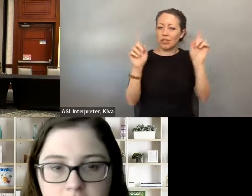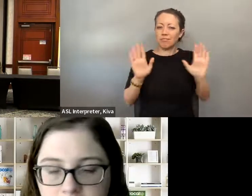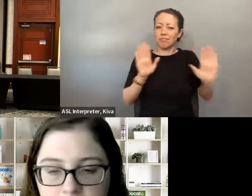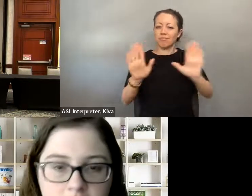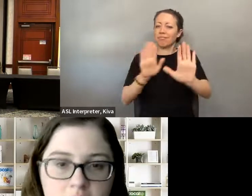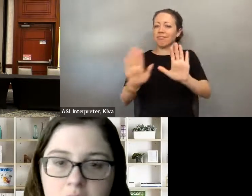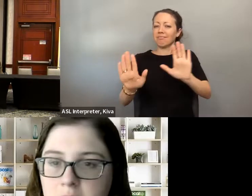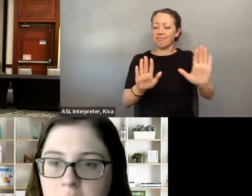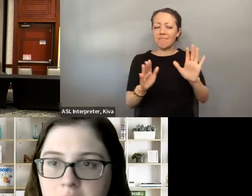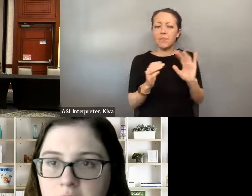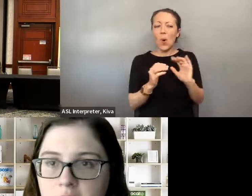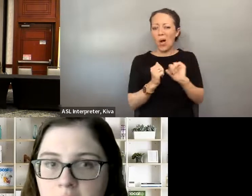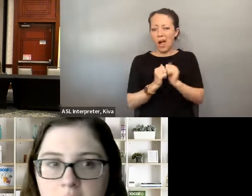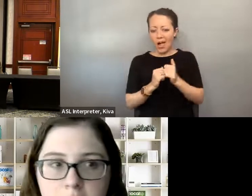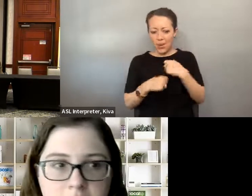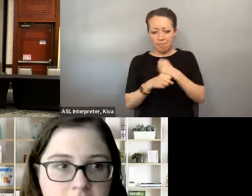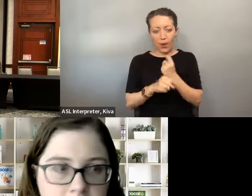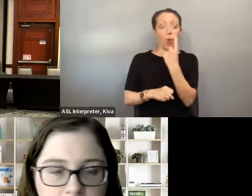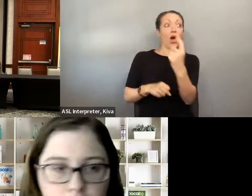2 people with disabilities, and then make the content tailored to the disability community as much as possible, which is obviously a big challenge The challenges that disabled people face as elected officials varies, from person to person because disability is such a different experience for each person but we tried to do